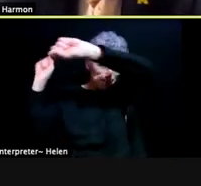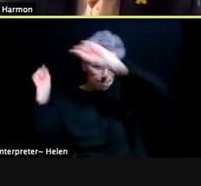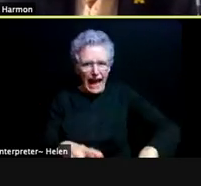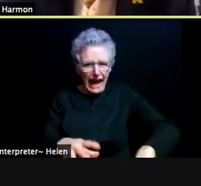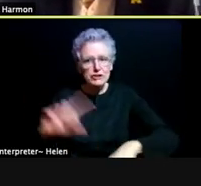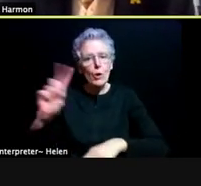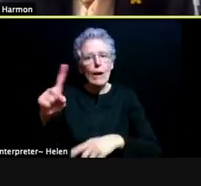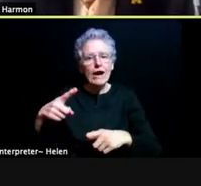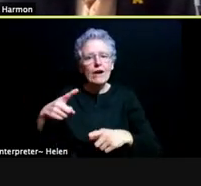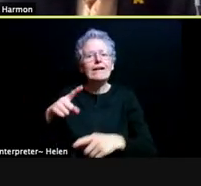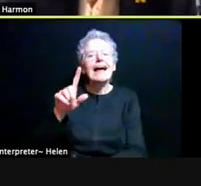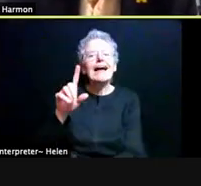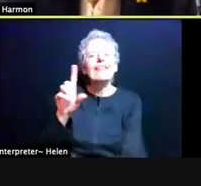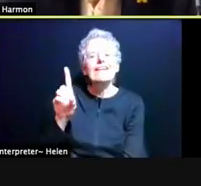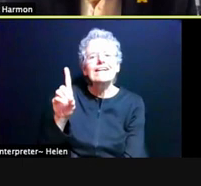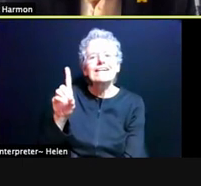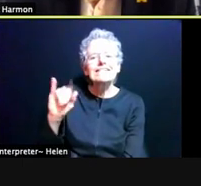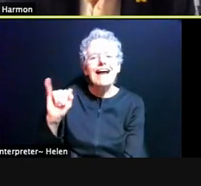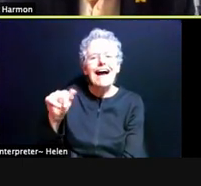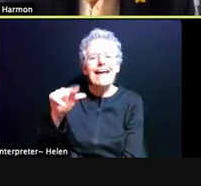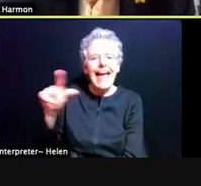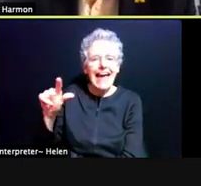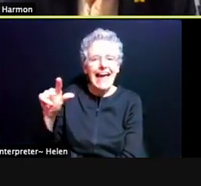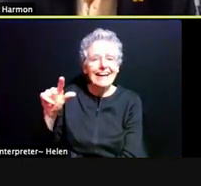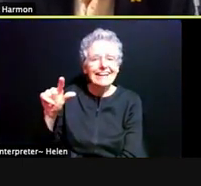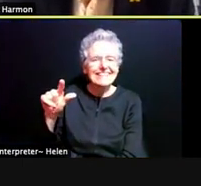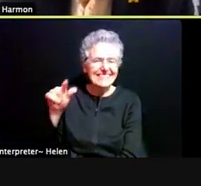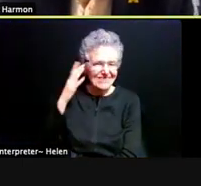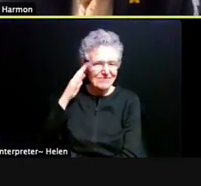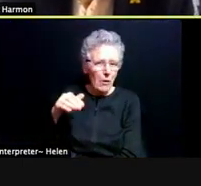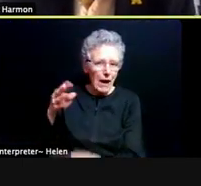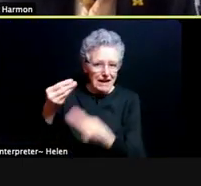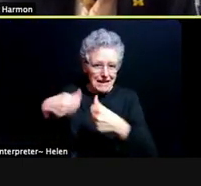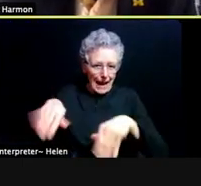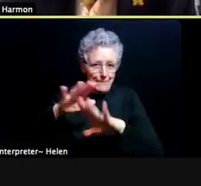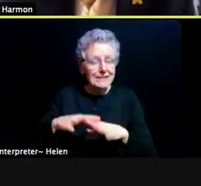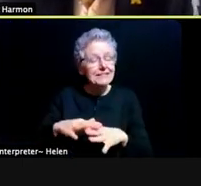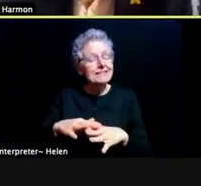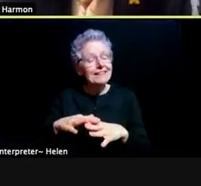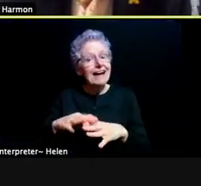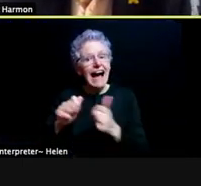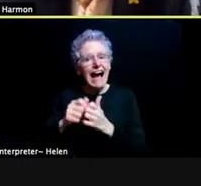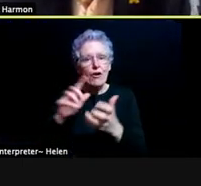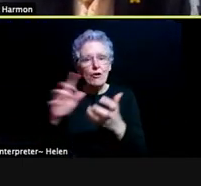and focus on the things that cause you stress. And then I'll mention something really exciting.